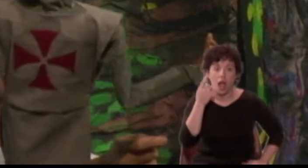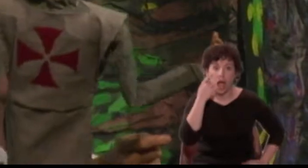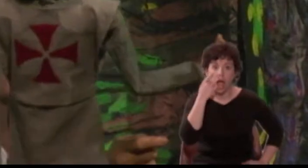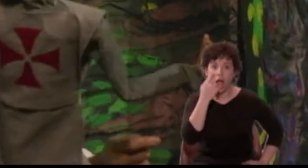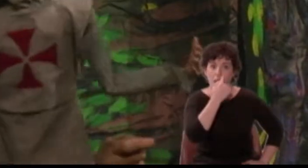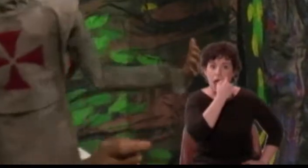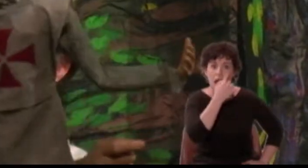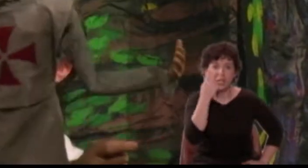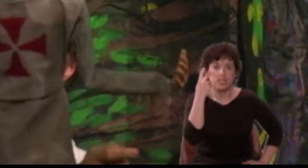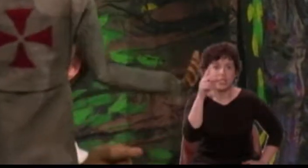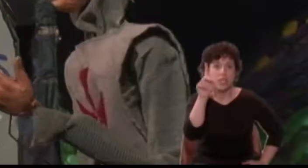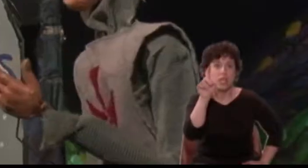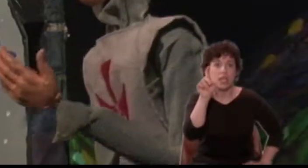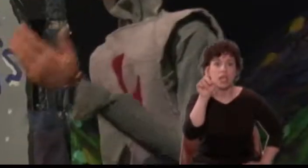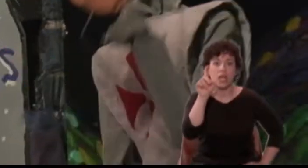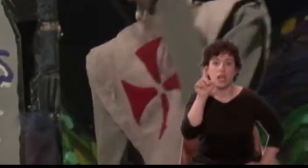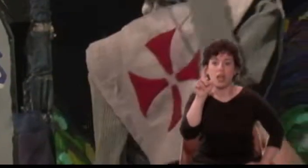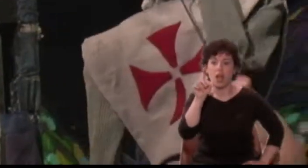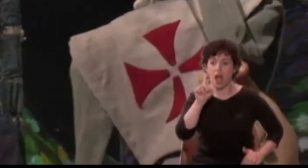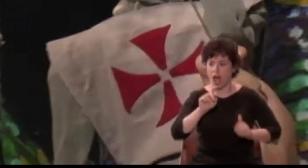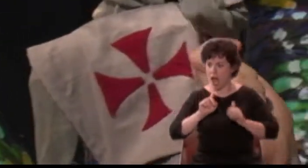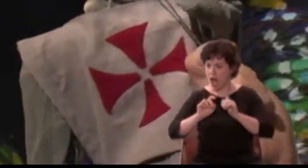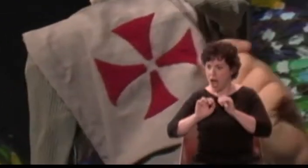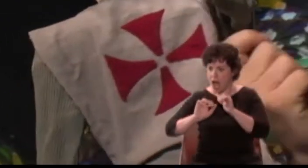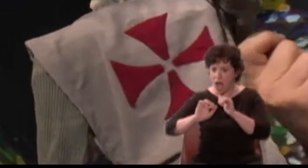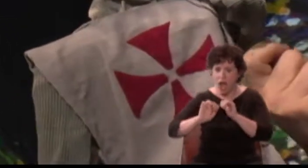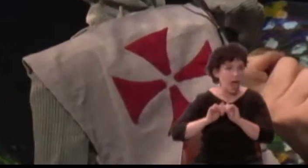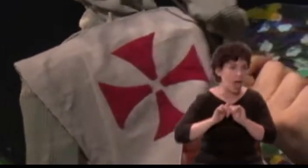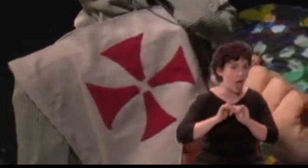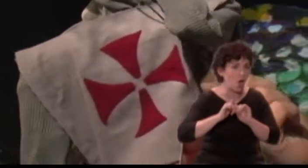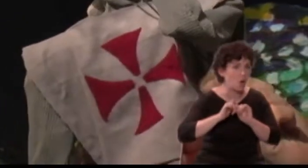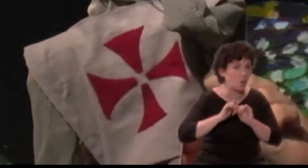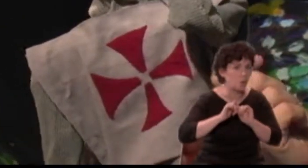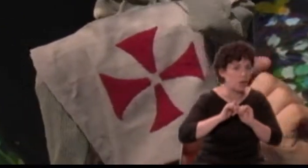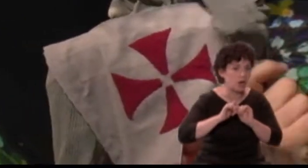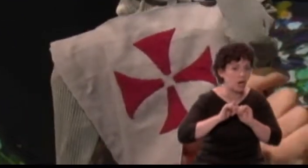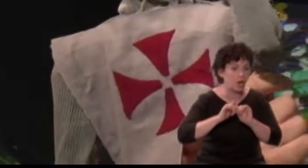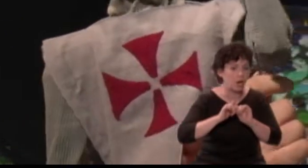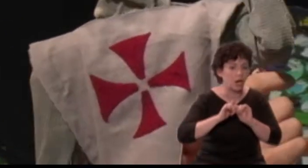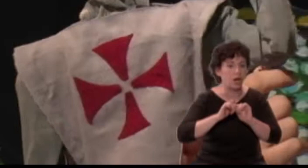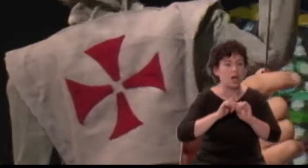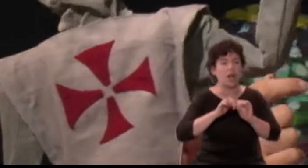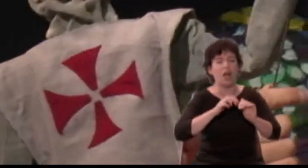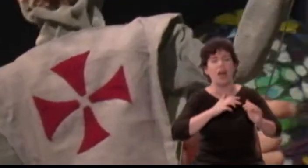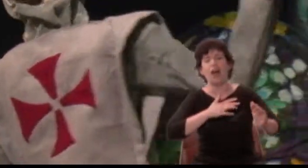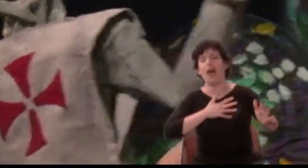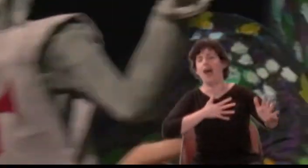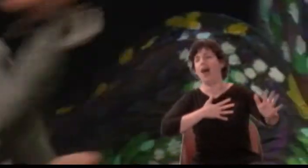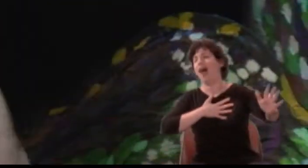How can it be? O dainty duck!